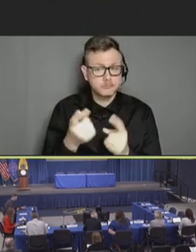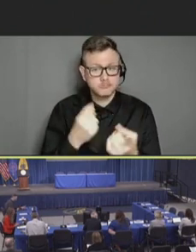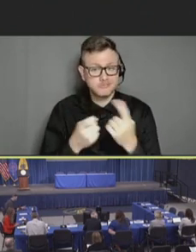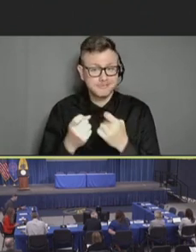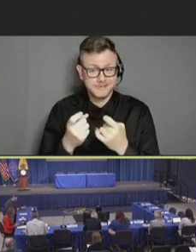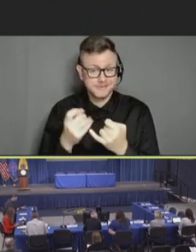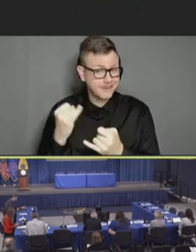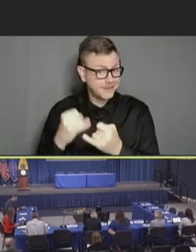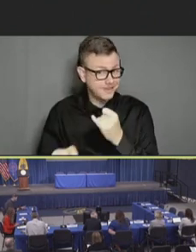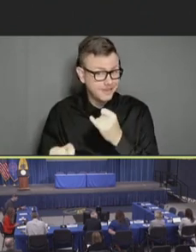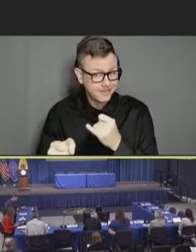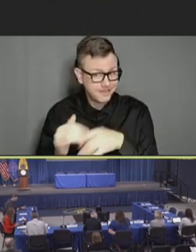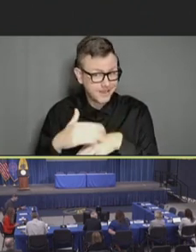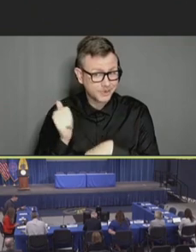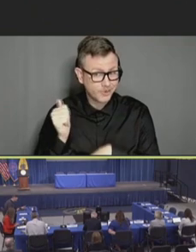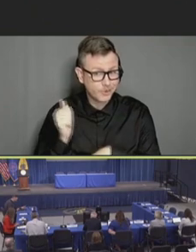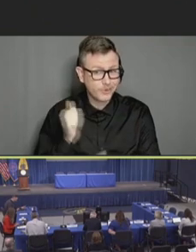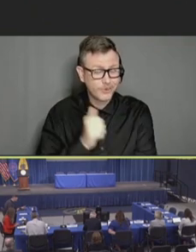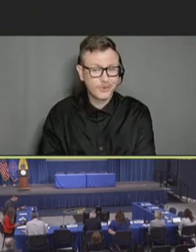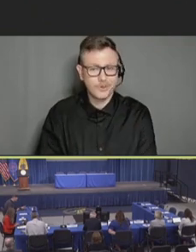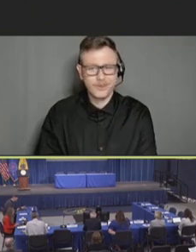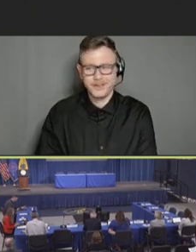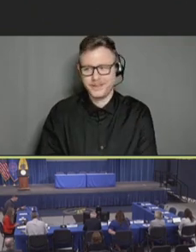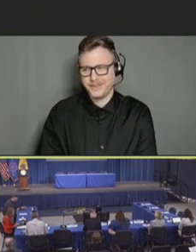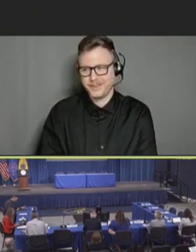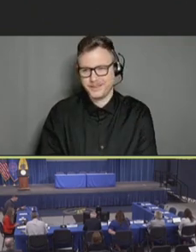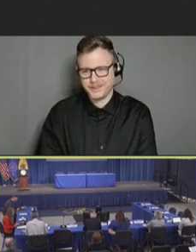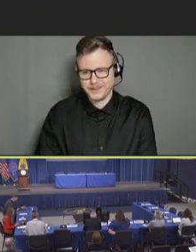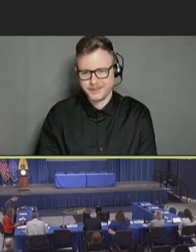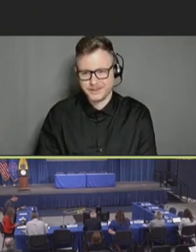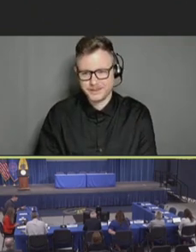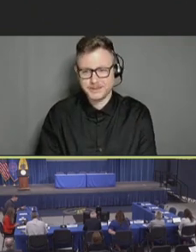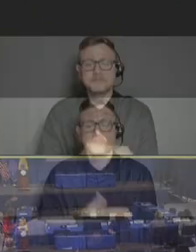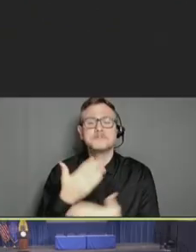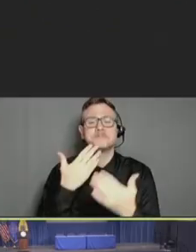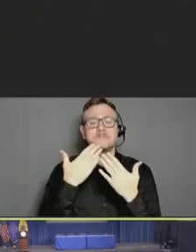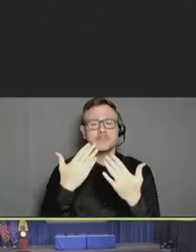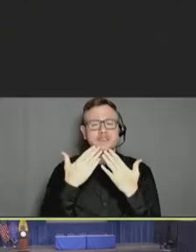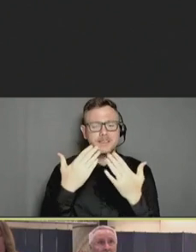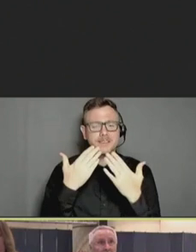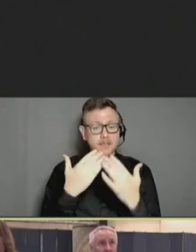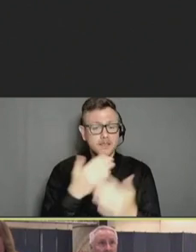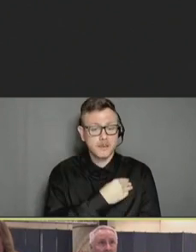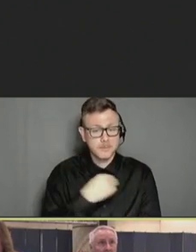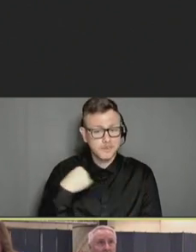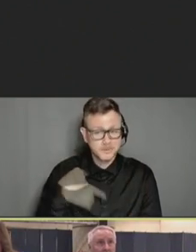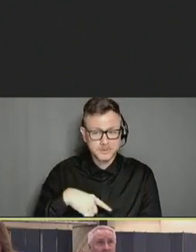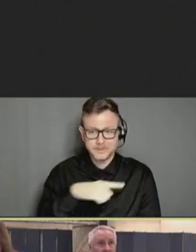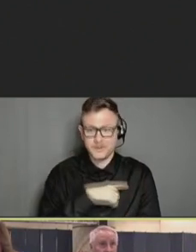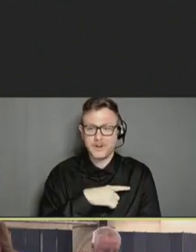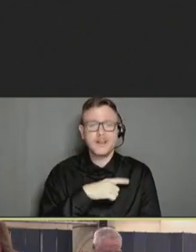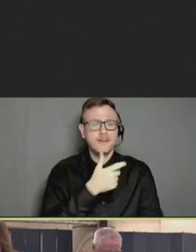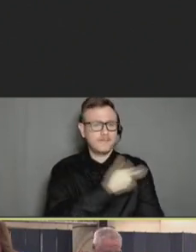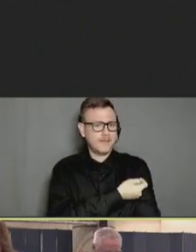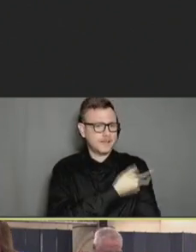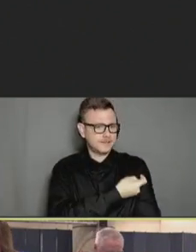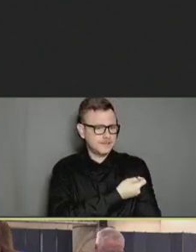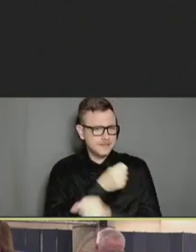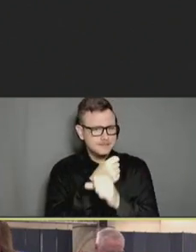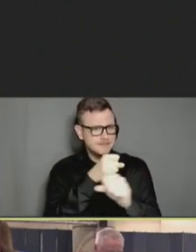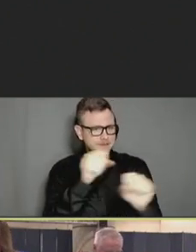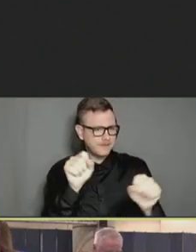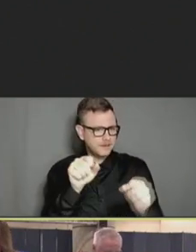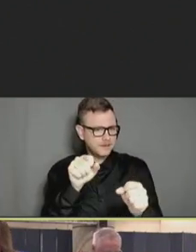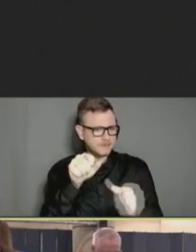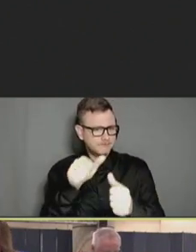Well, I want to thank the members of our Vaccine Safety Subcommittee. I want to particularly